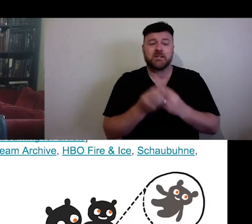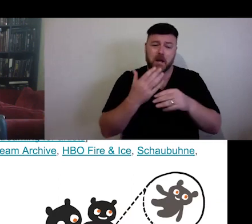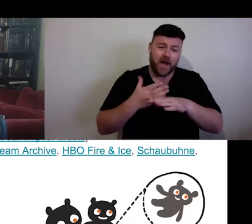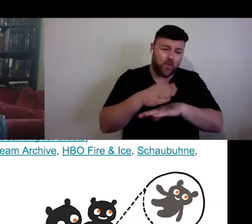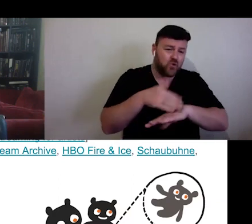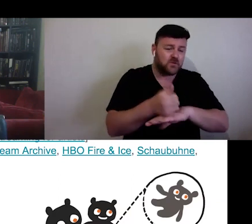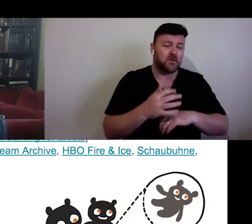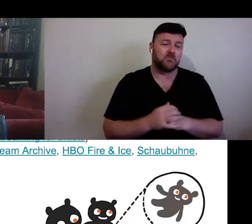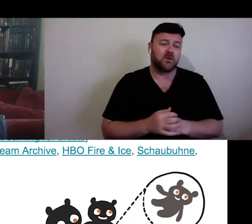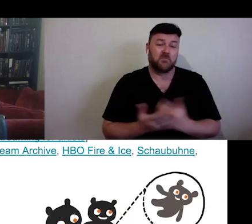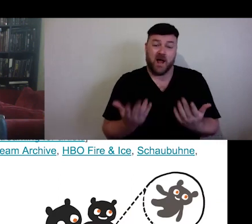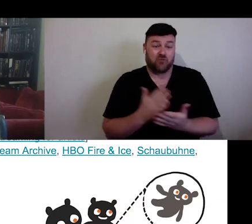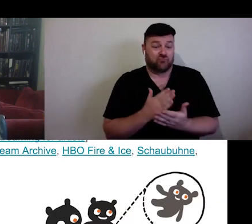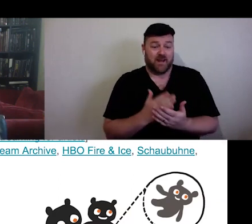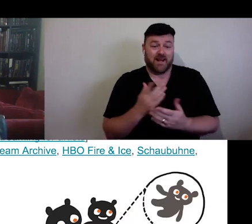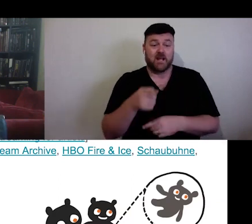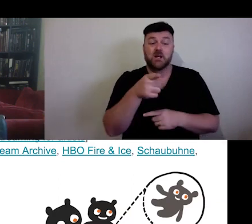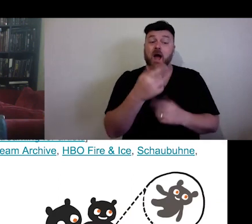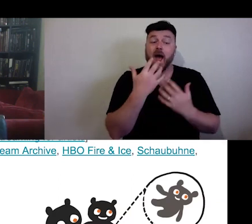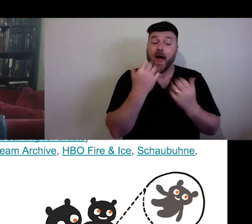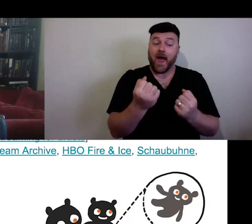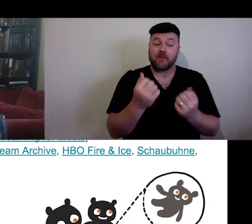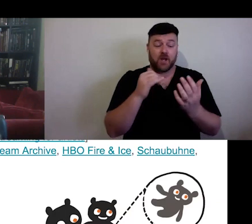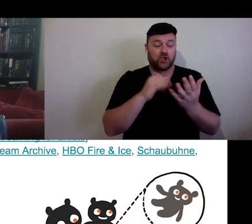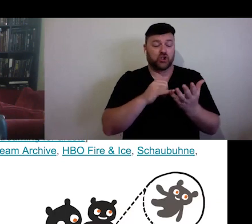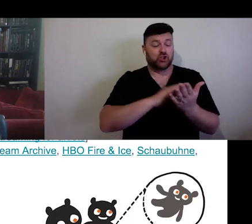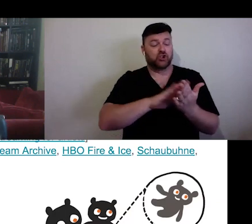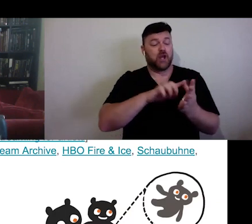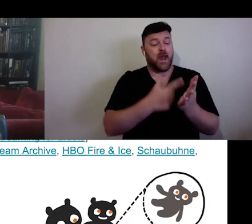notion of shared viewing and playing is somewhat pervasive now, so